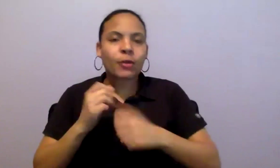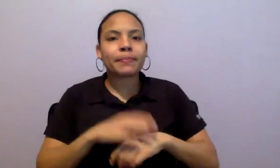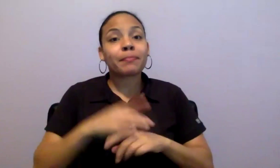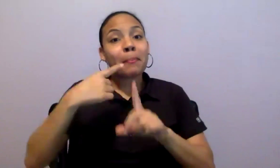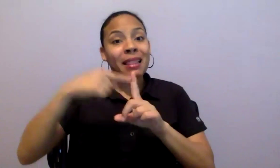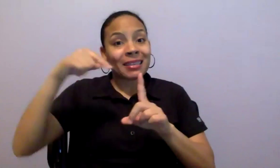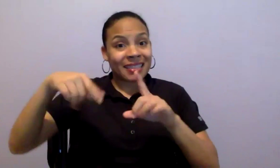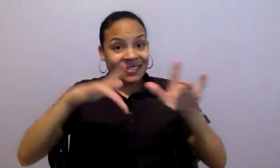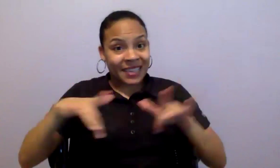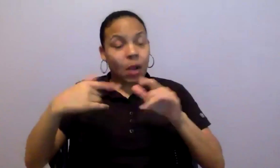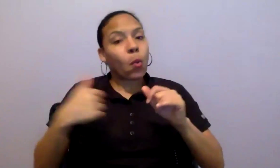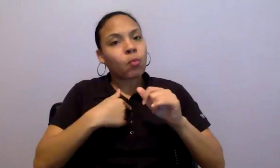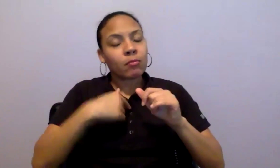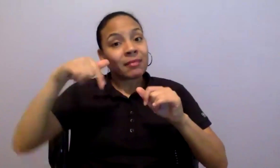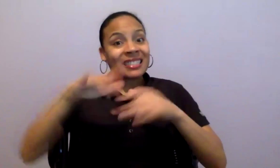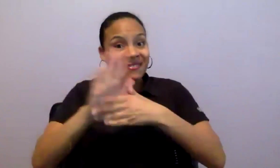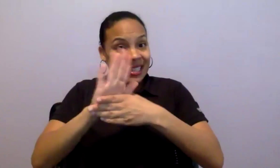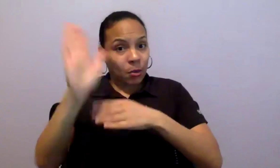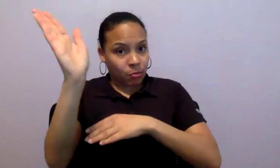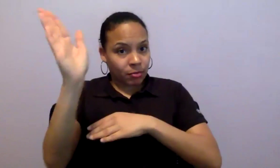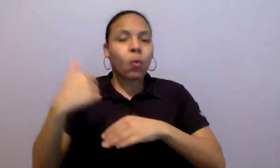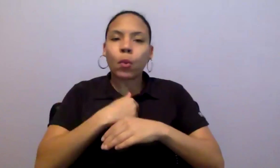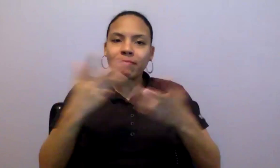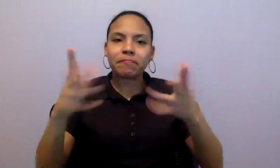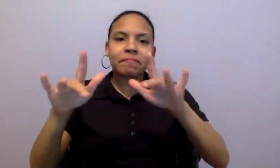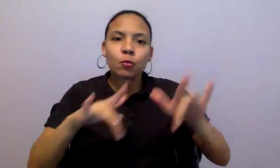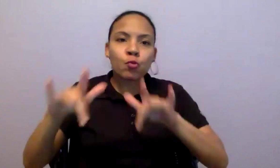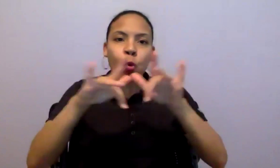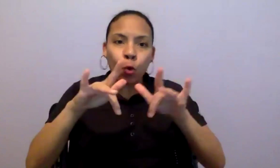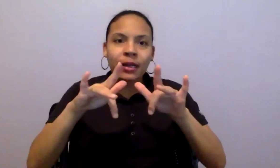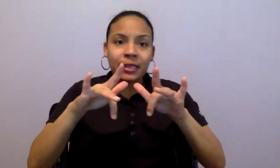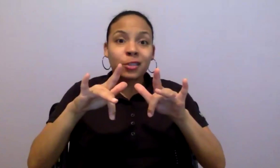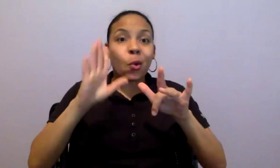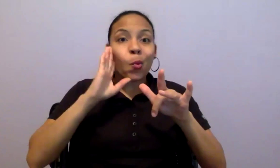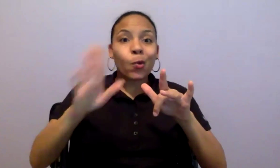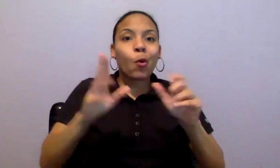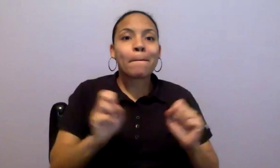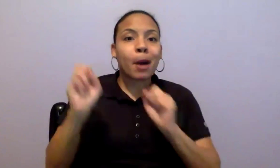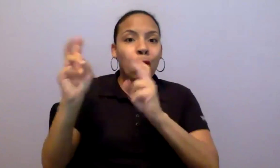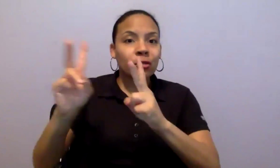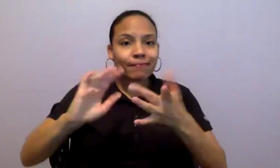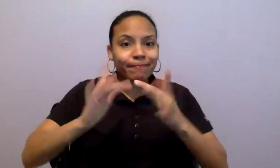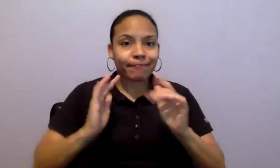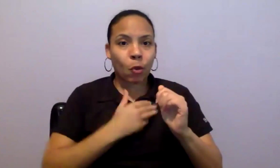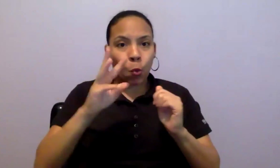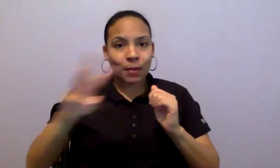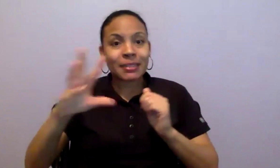recorded and will be available with transcripts on both our website and our partners at HowlRound